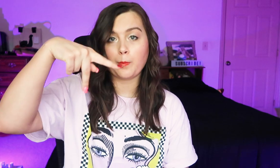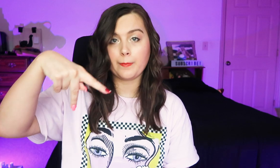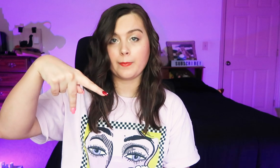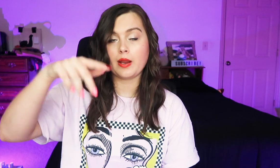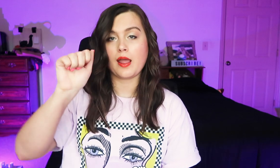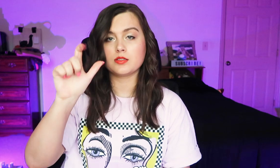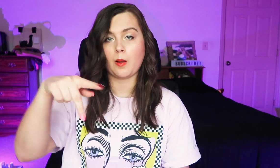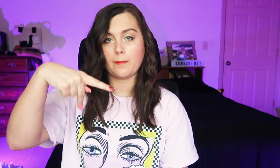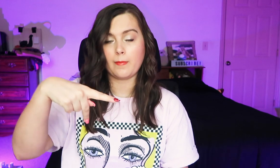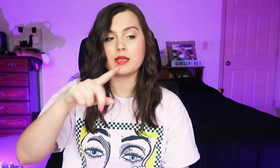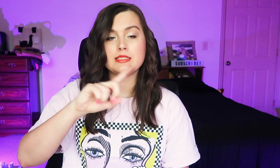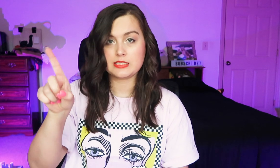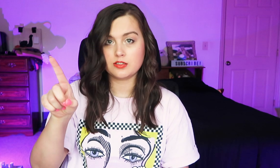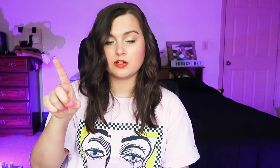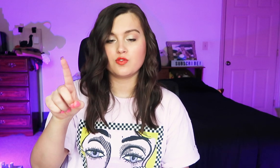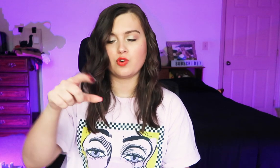The ASL "P" is also different.